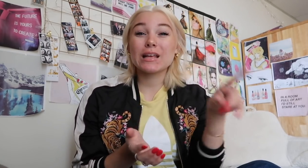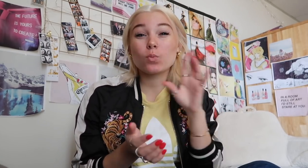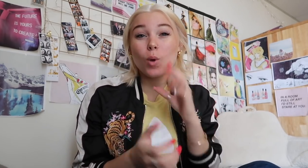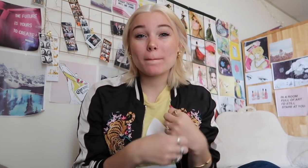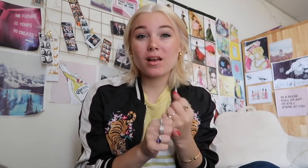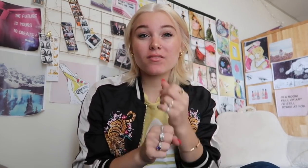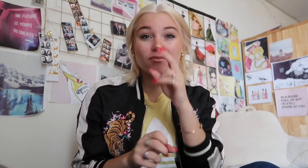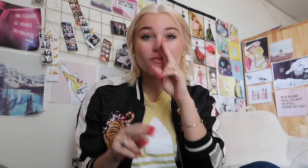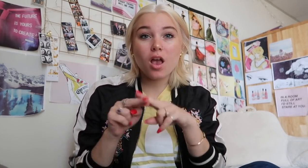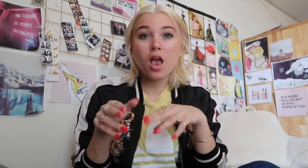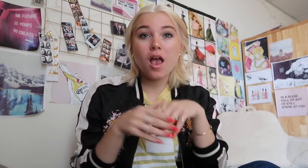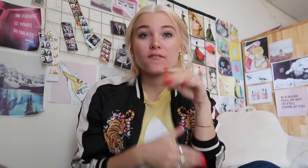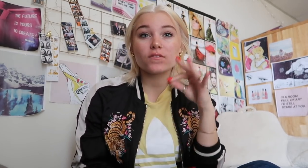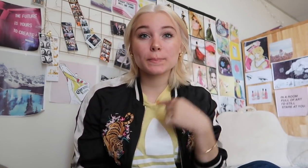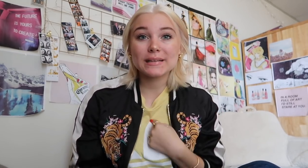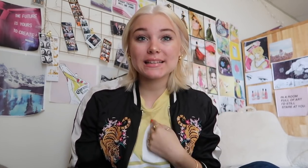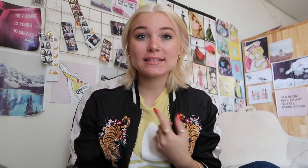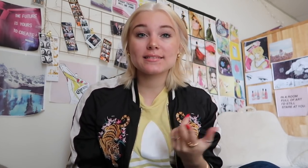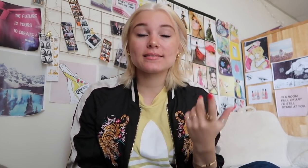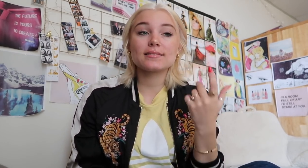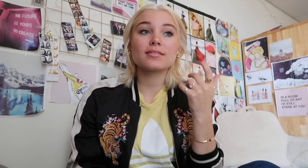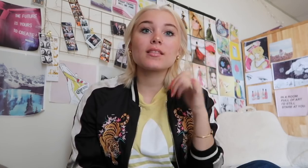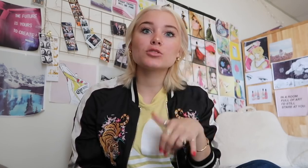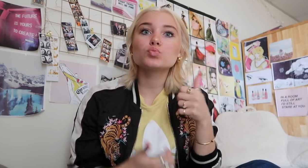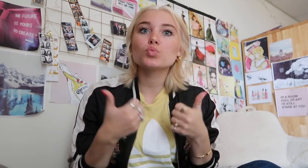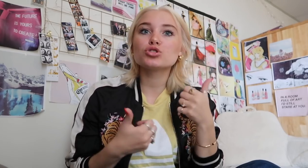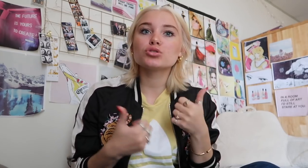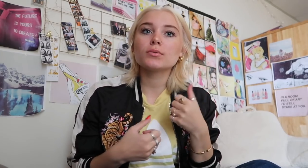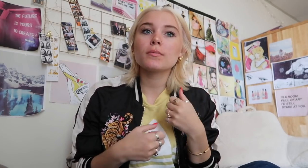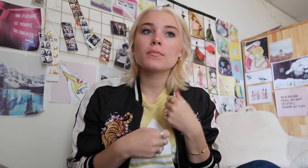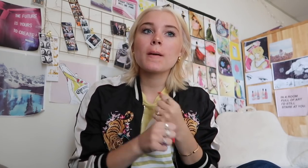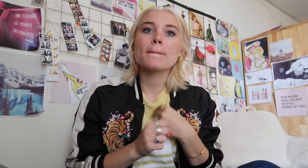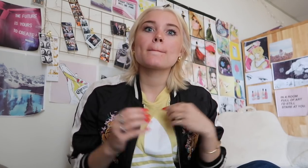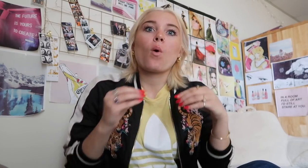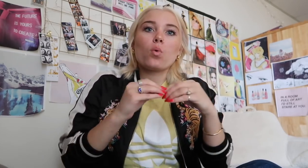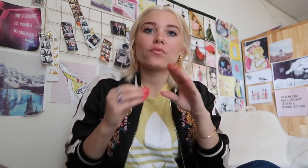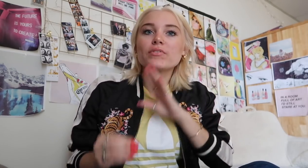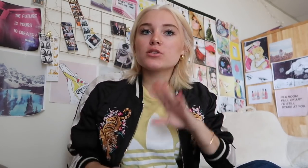sometimes they would make fun out of me it made me even more being so frustrated